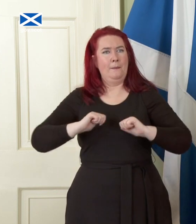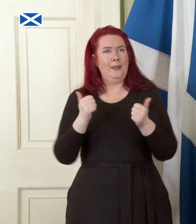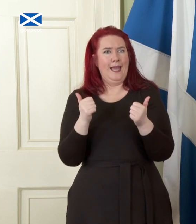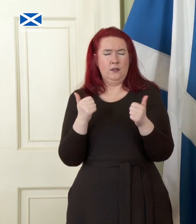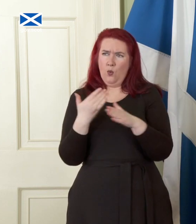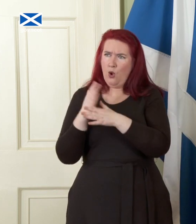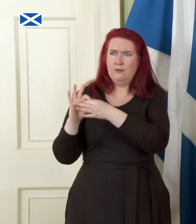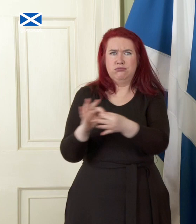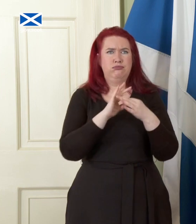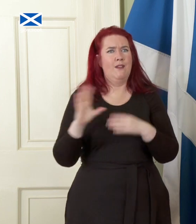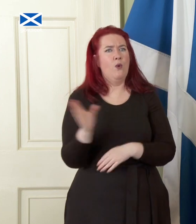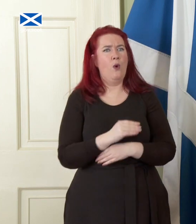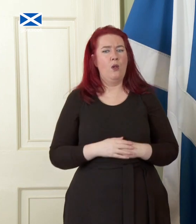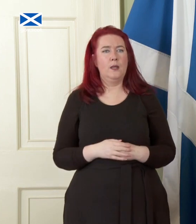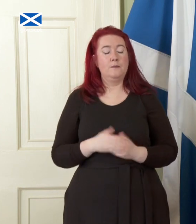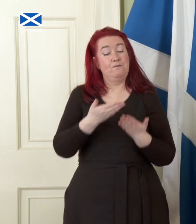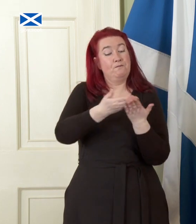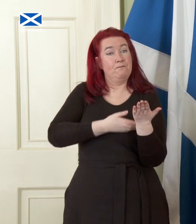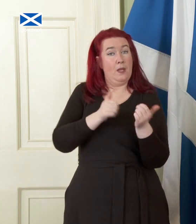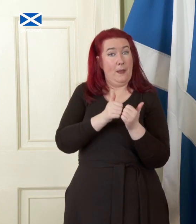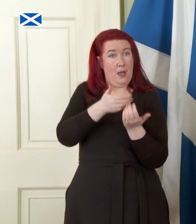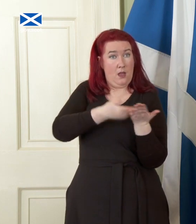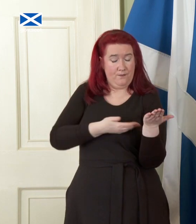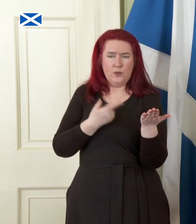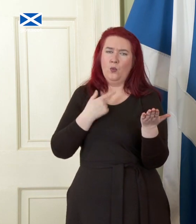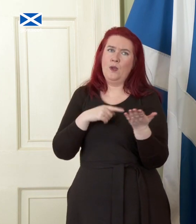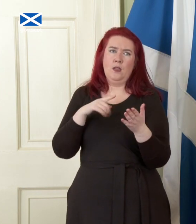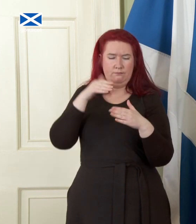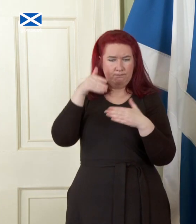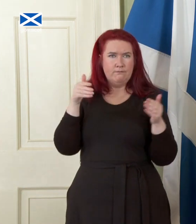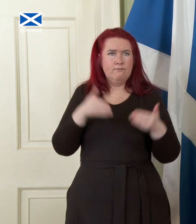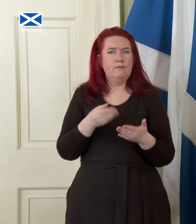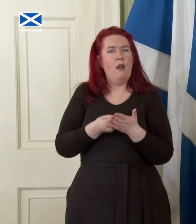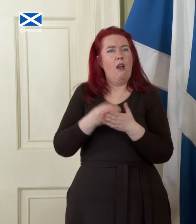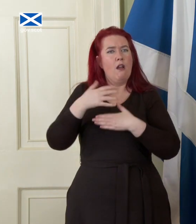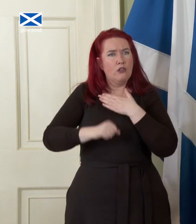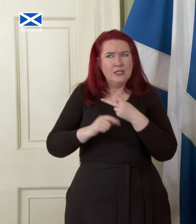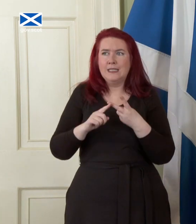We also address in this paper, key questions on currency, fiscal sustainability, and trade,